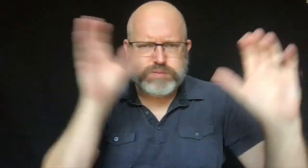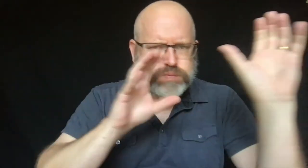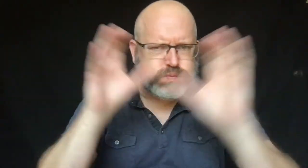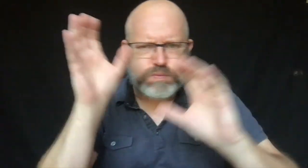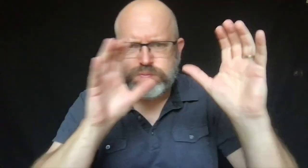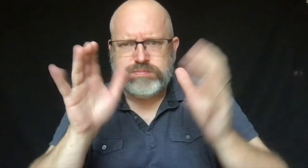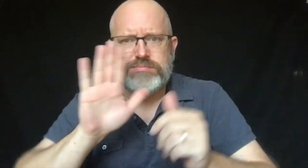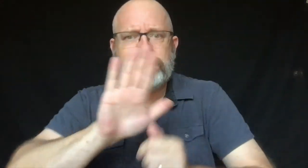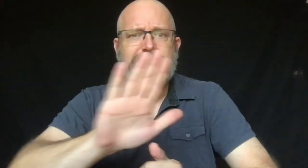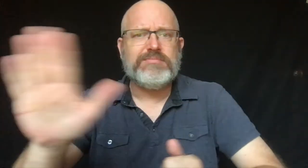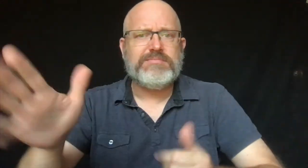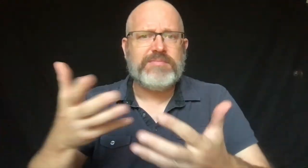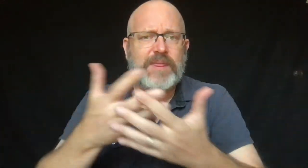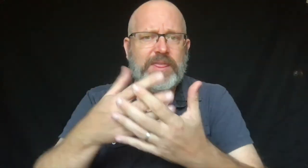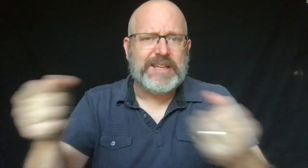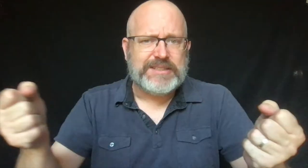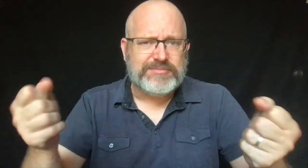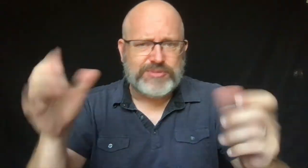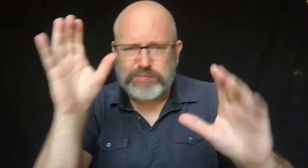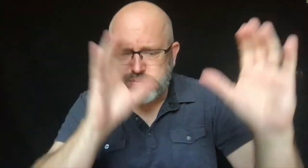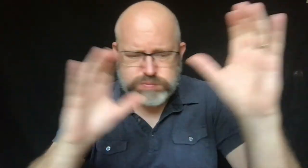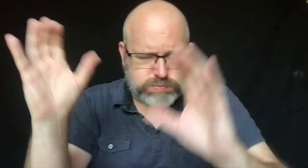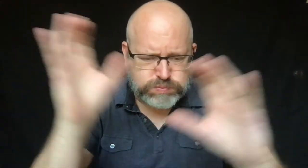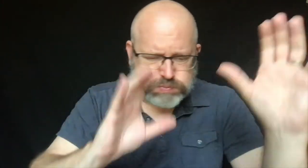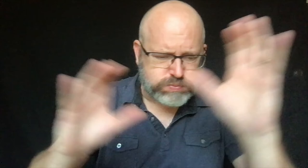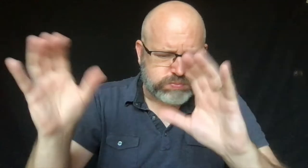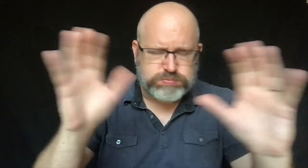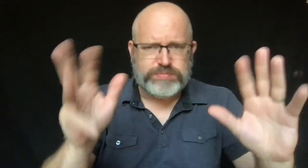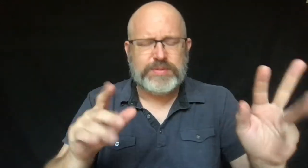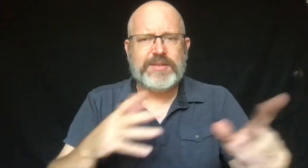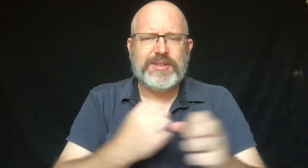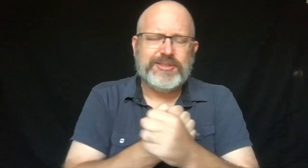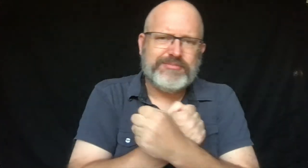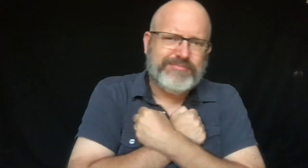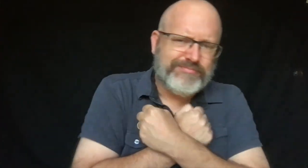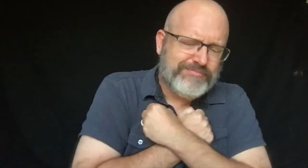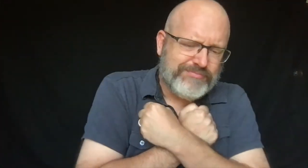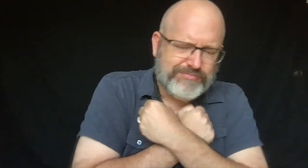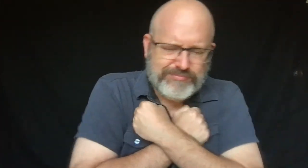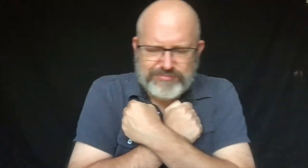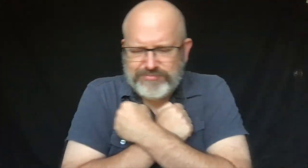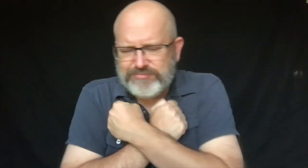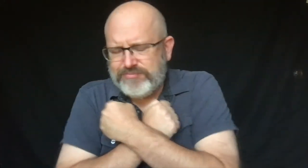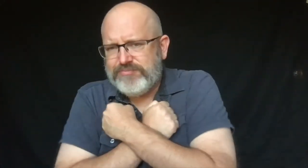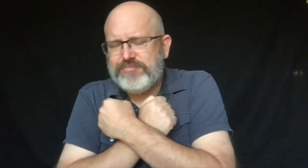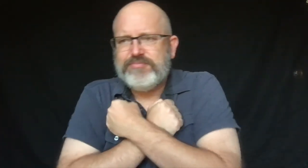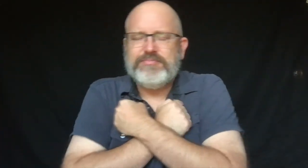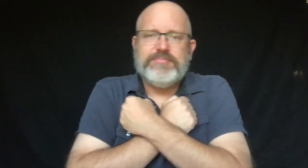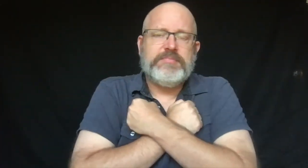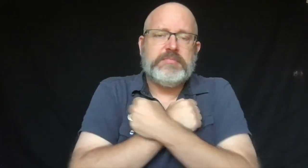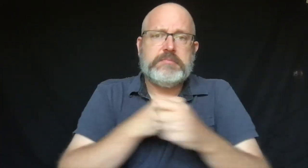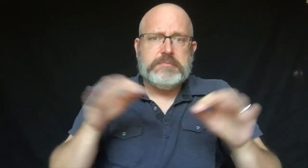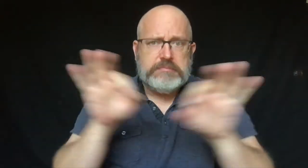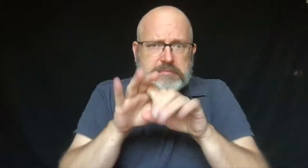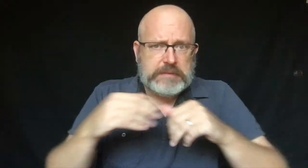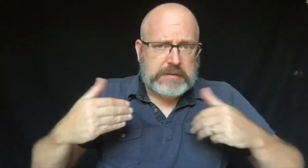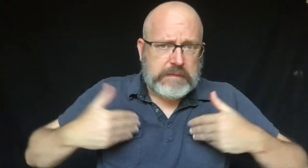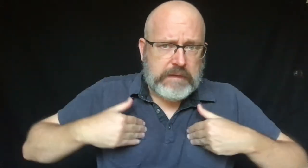Their families helped their neighbors. They helped them find some of their things. They gave them hugs.